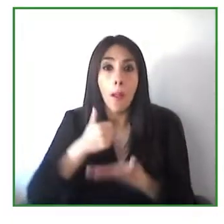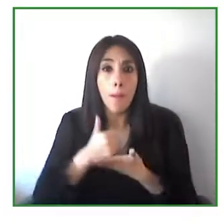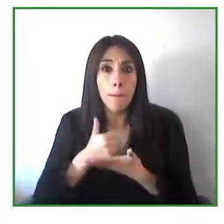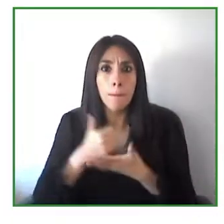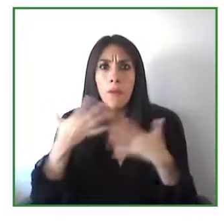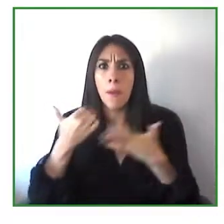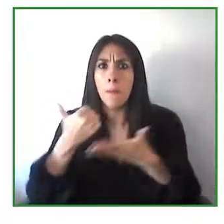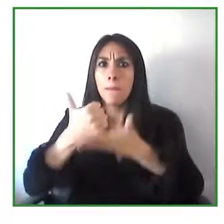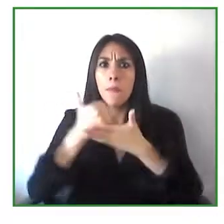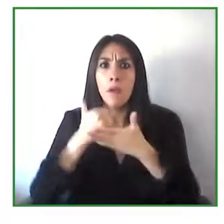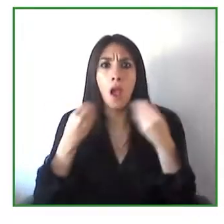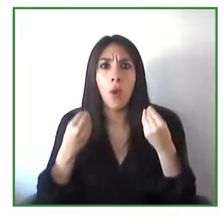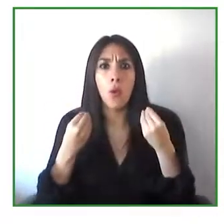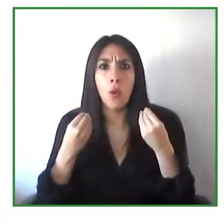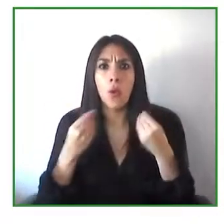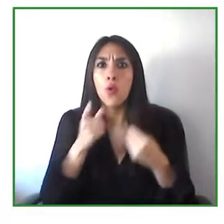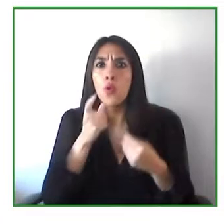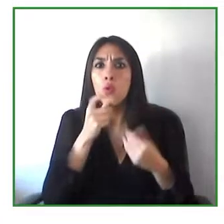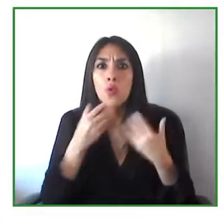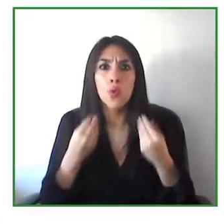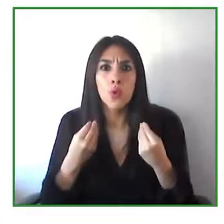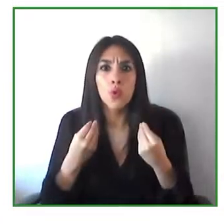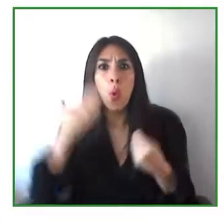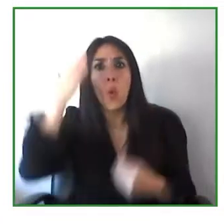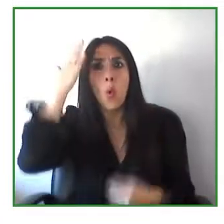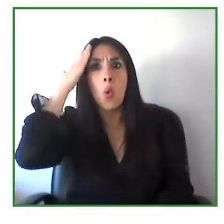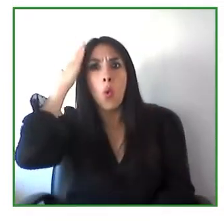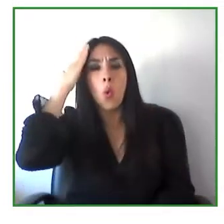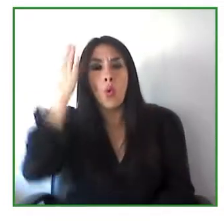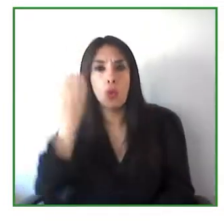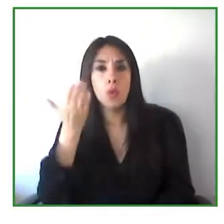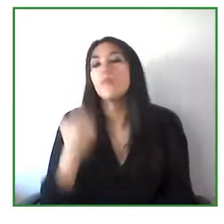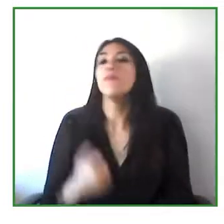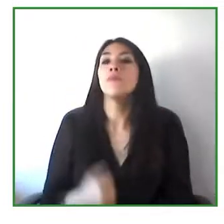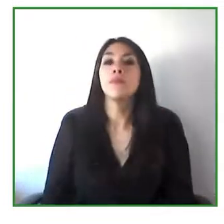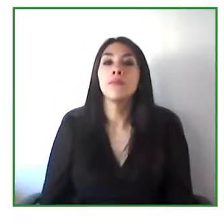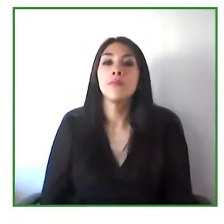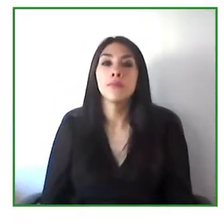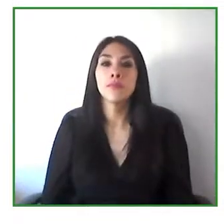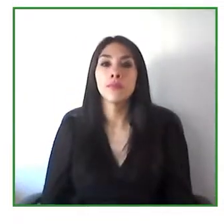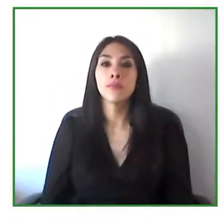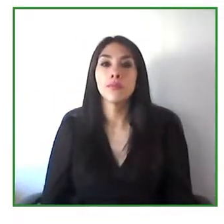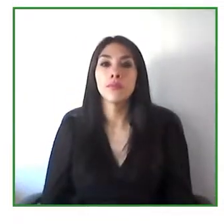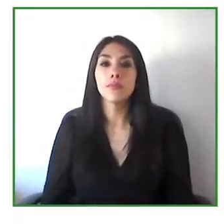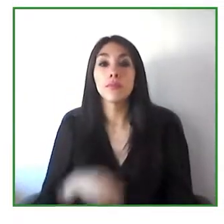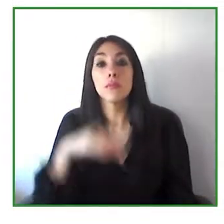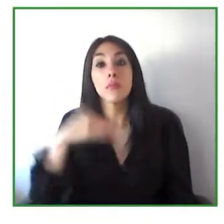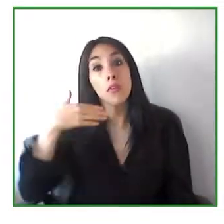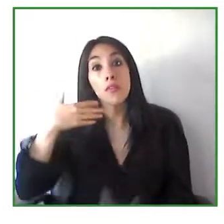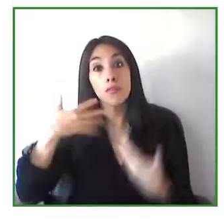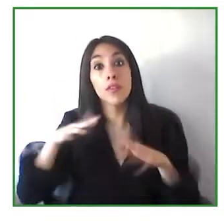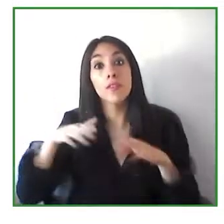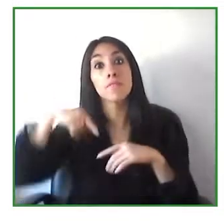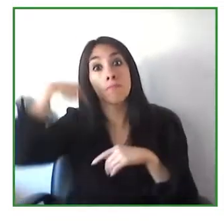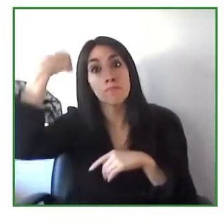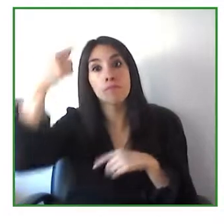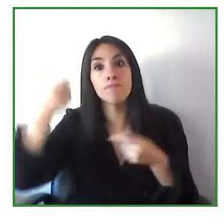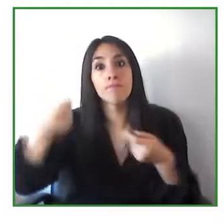So, the need that organization had of capacity building and training of personnel